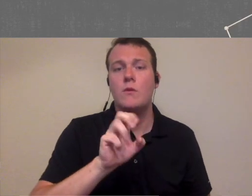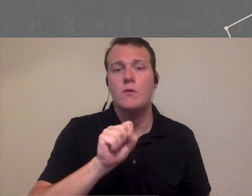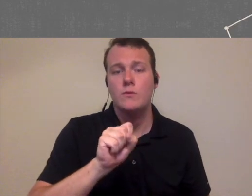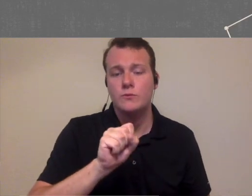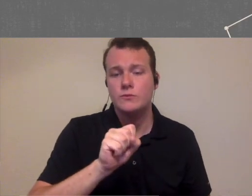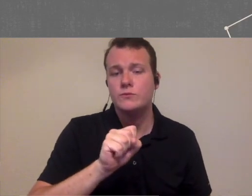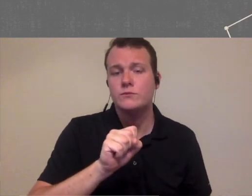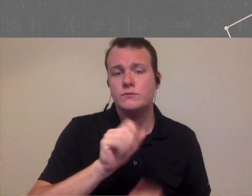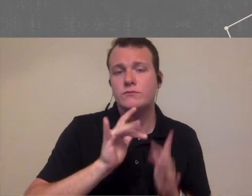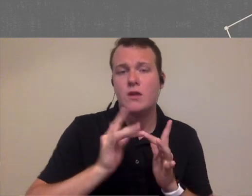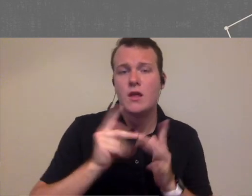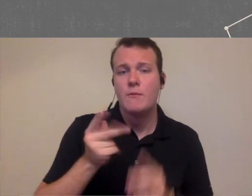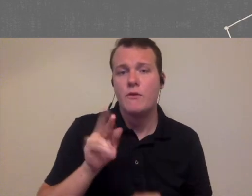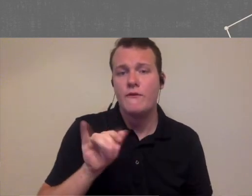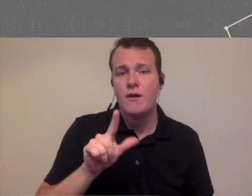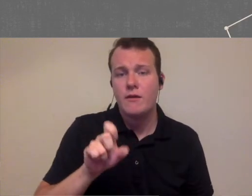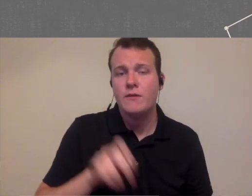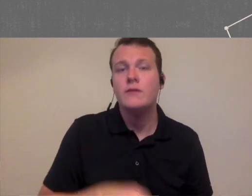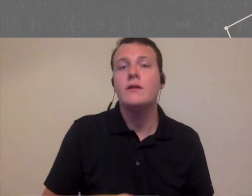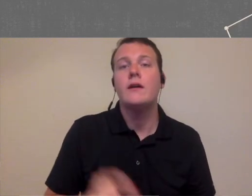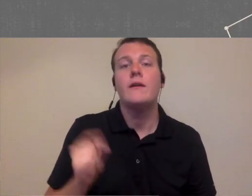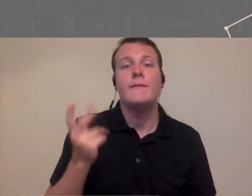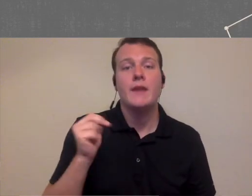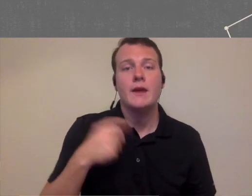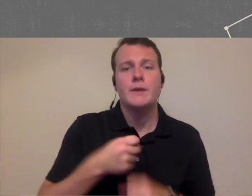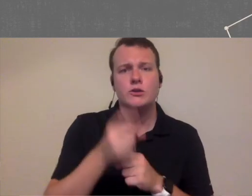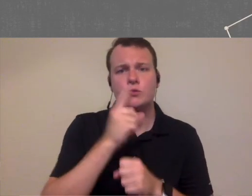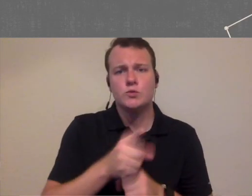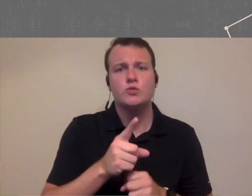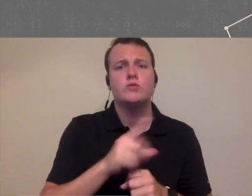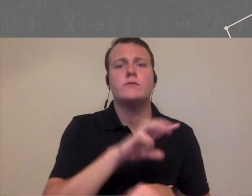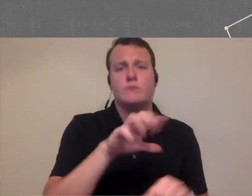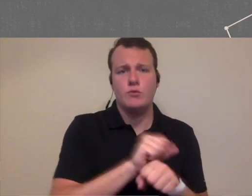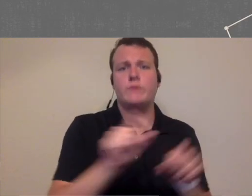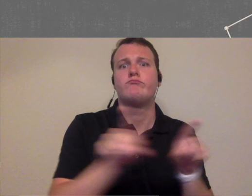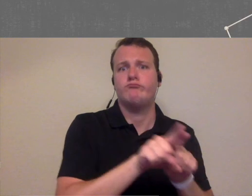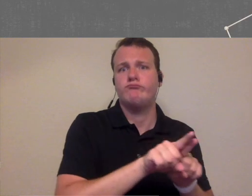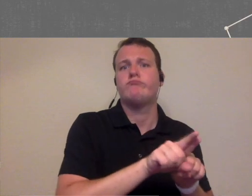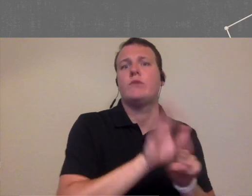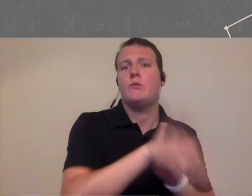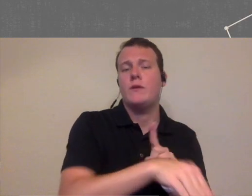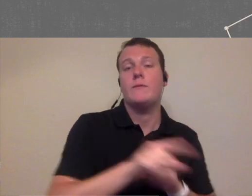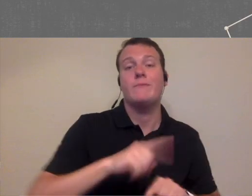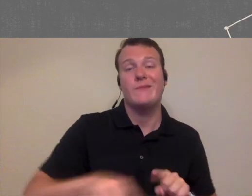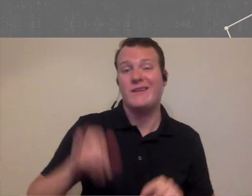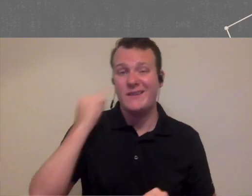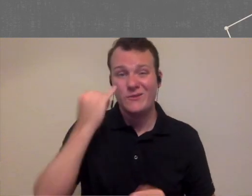there you know online profile and then you make sure but otherwise as long as